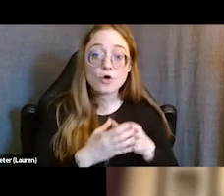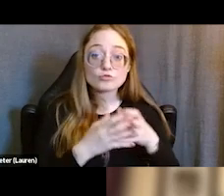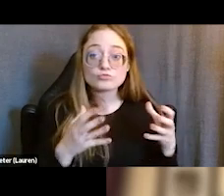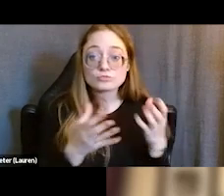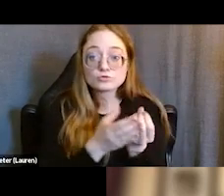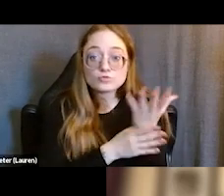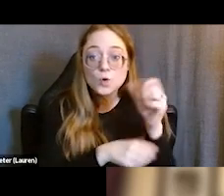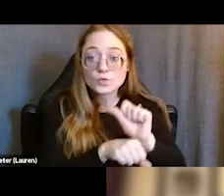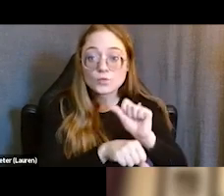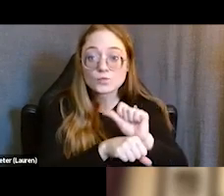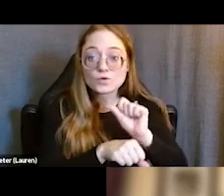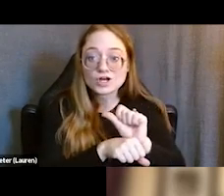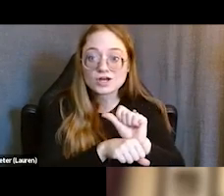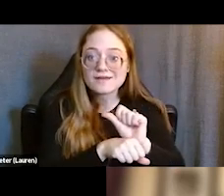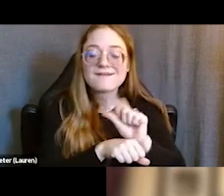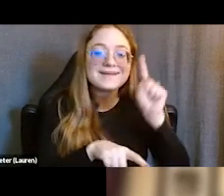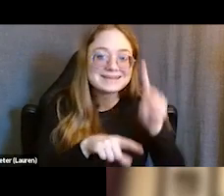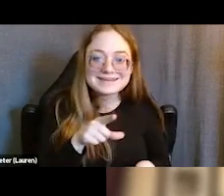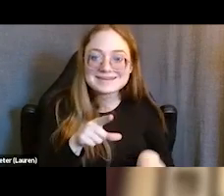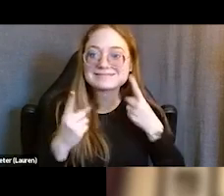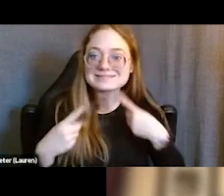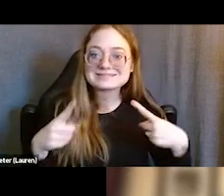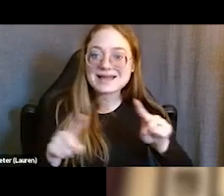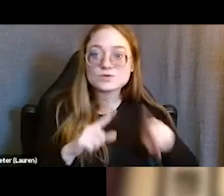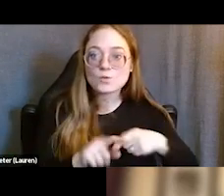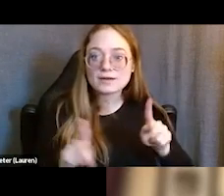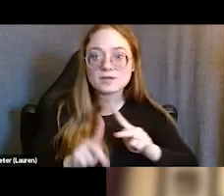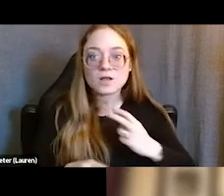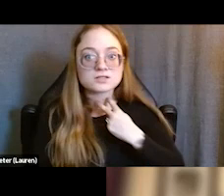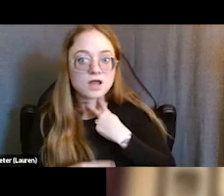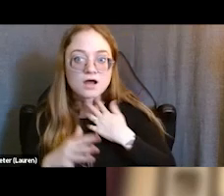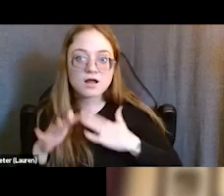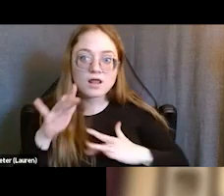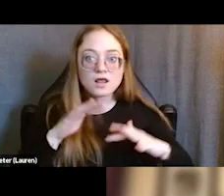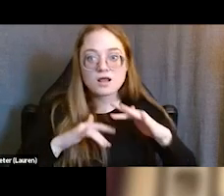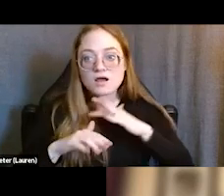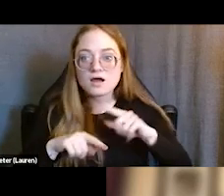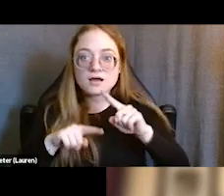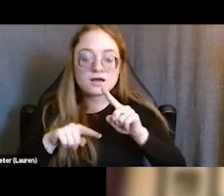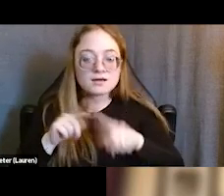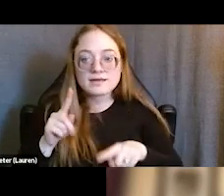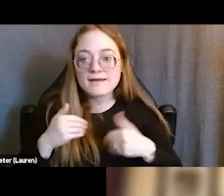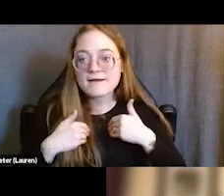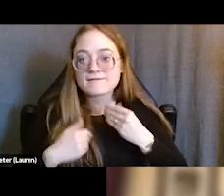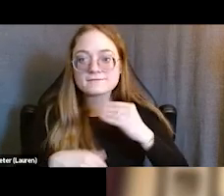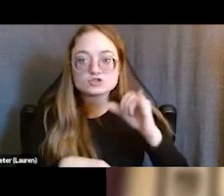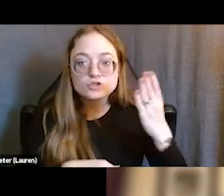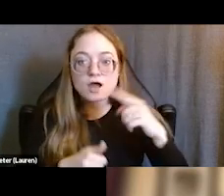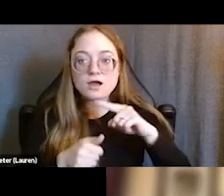when people are stuck and muddled by these survival-oriented needs. Do I have a job? Do I have housing? Do I have food?